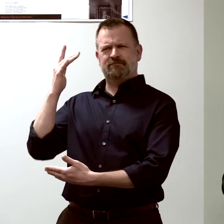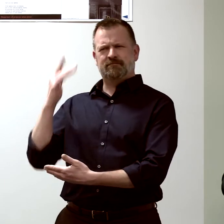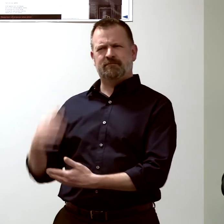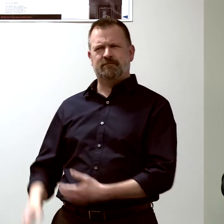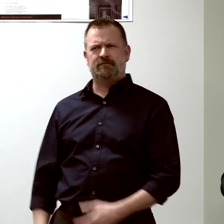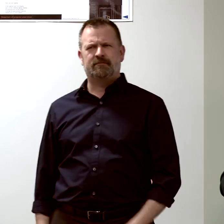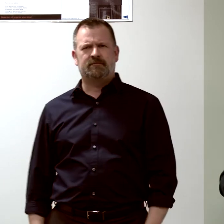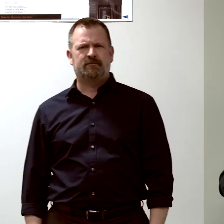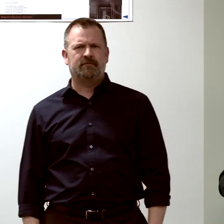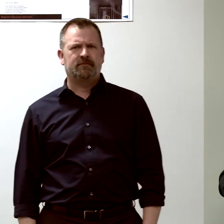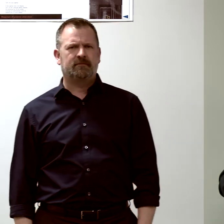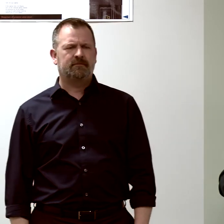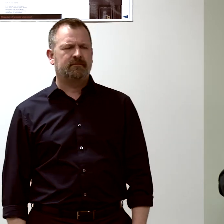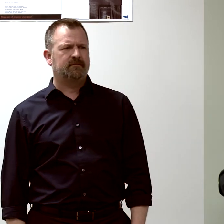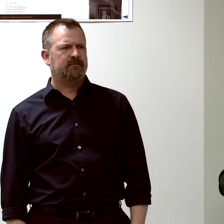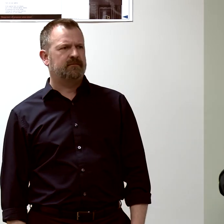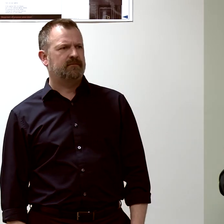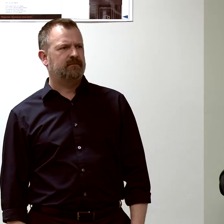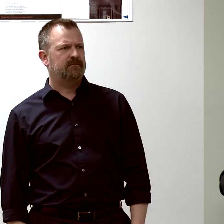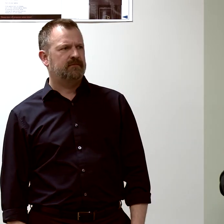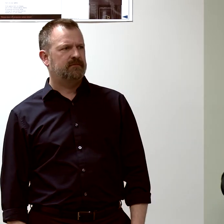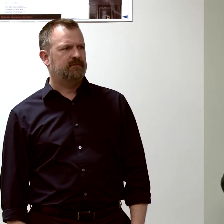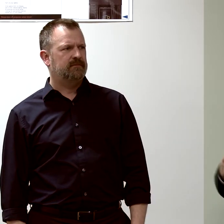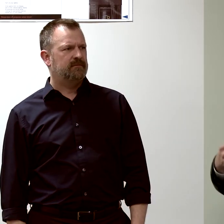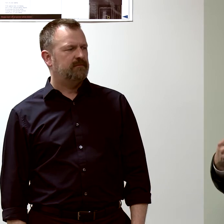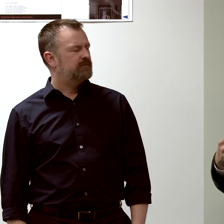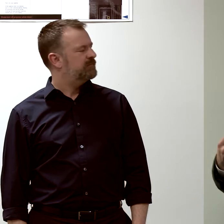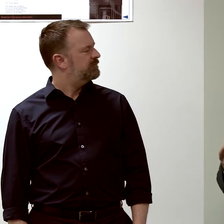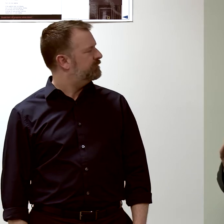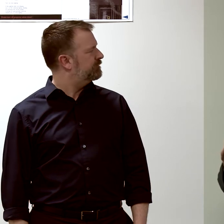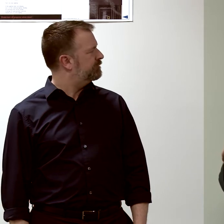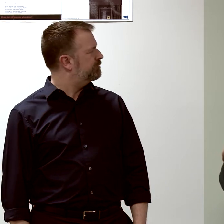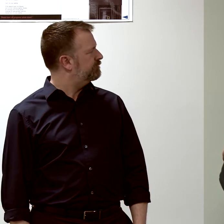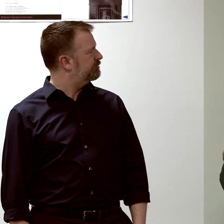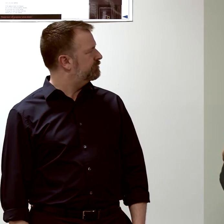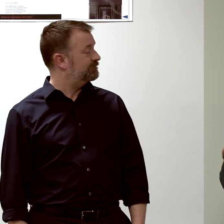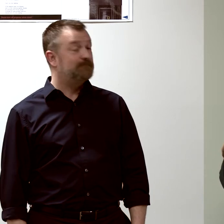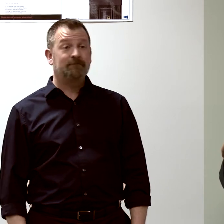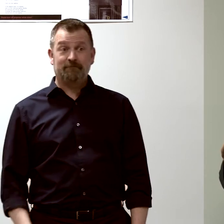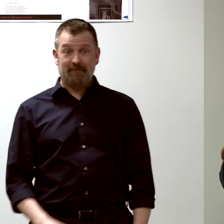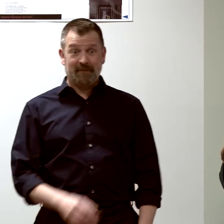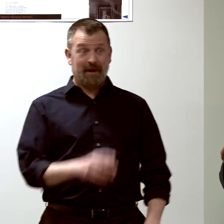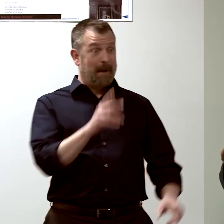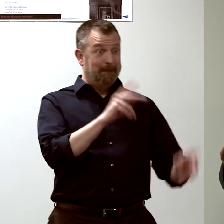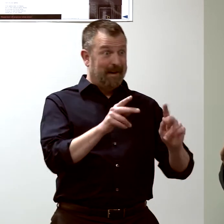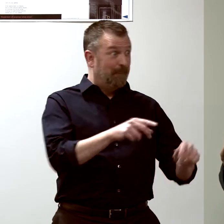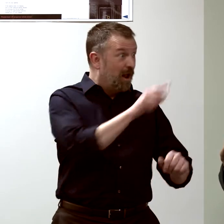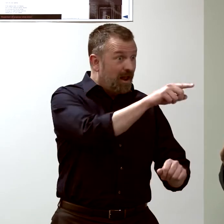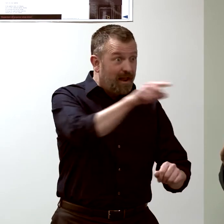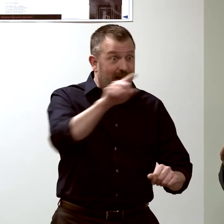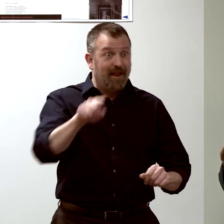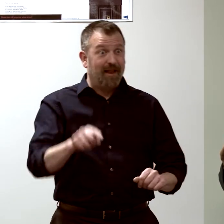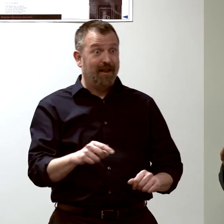is that we can't infect people with the flu